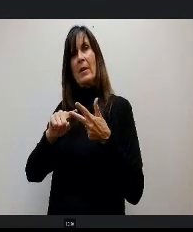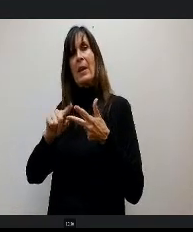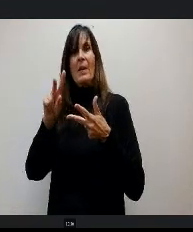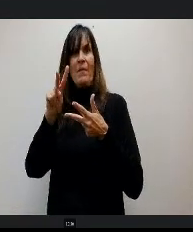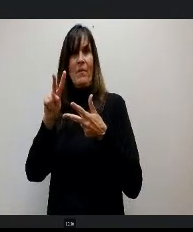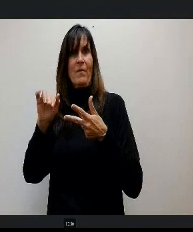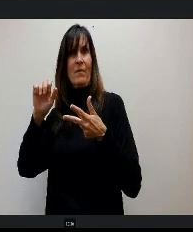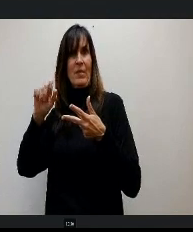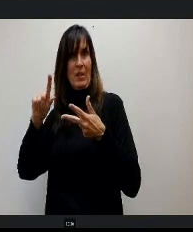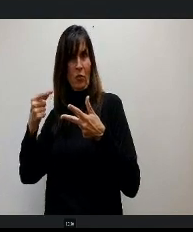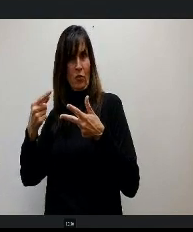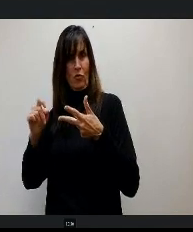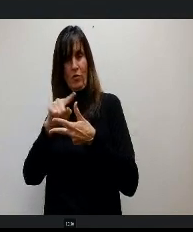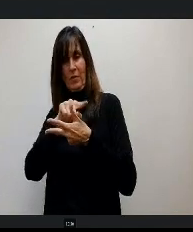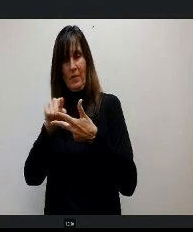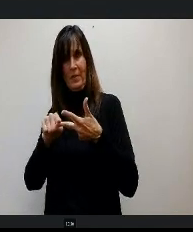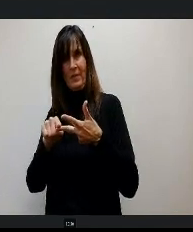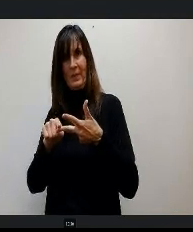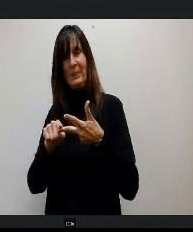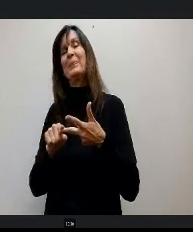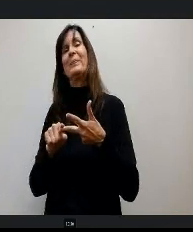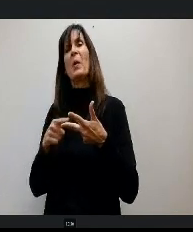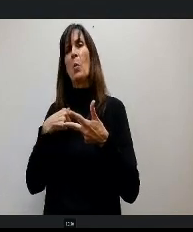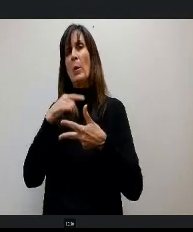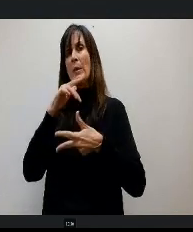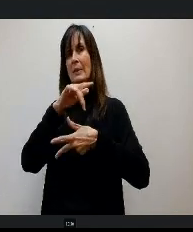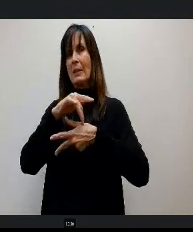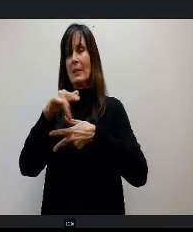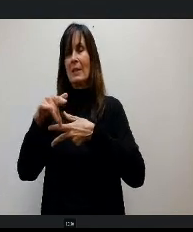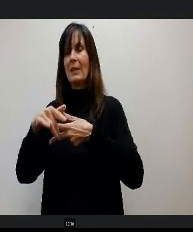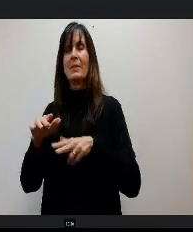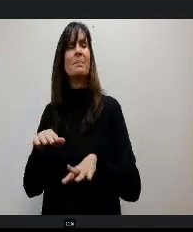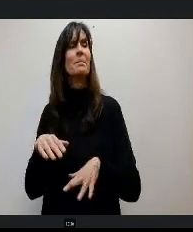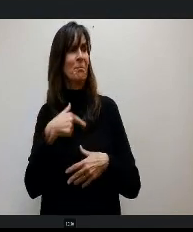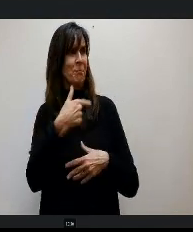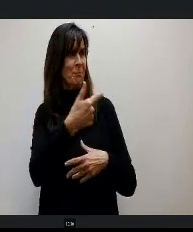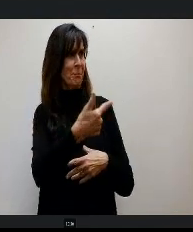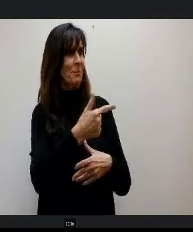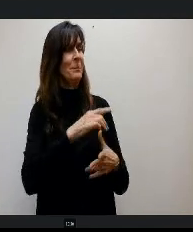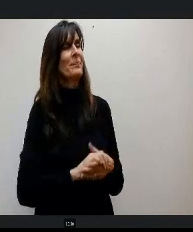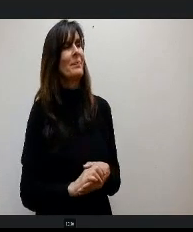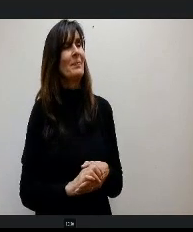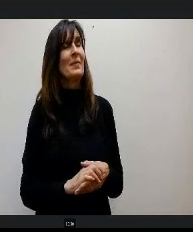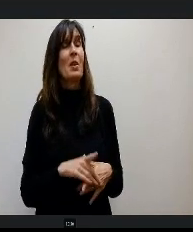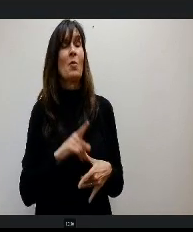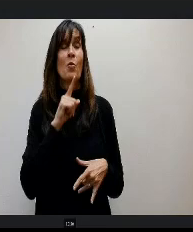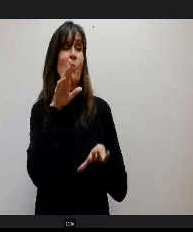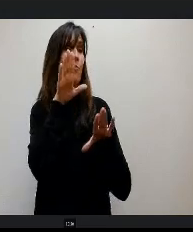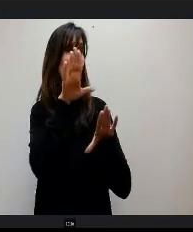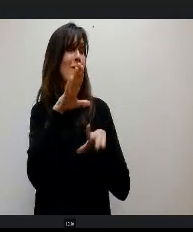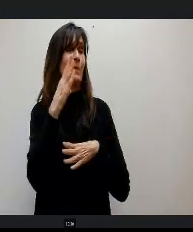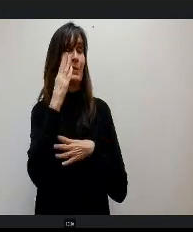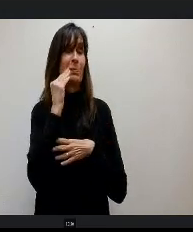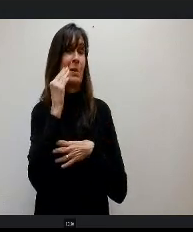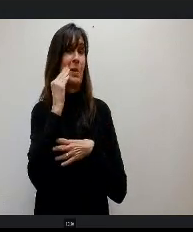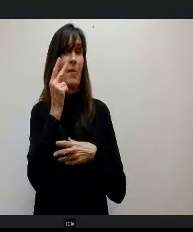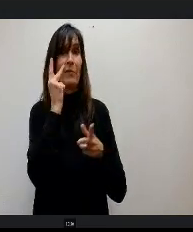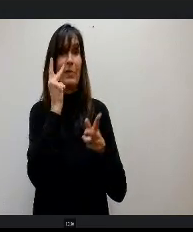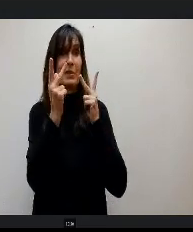So you can talk down then it was just it was a great experience visiting the mall. It really gave you a new perspective of